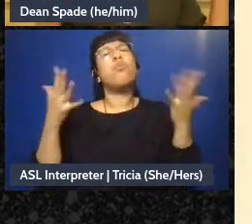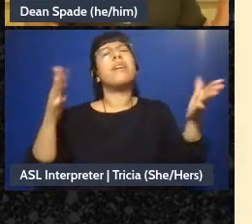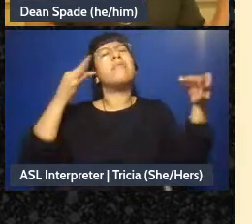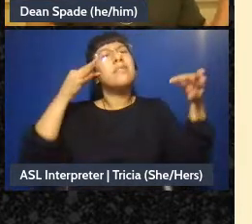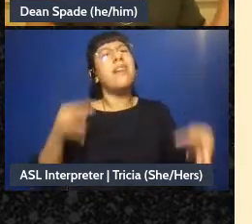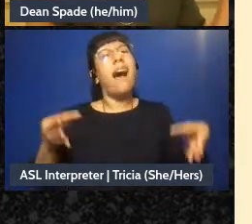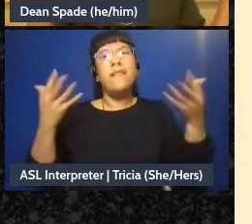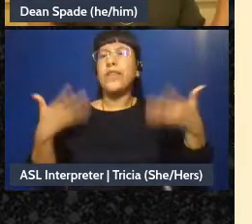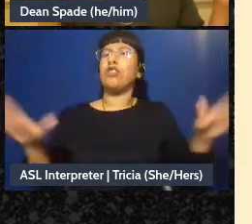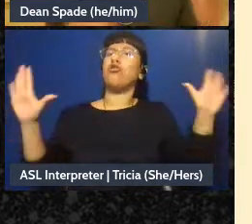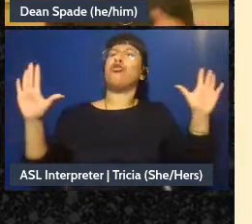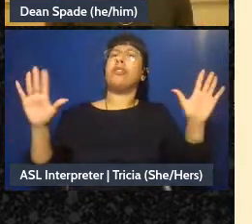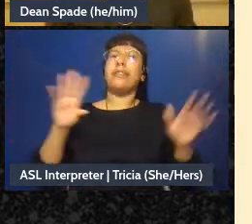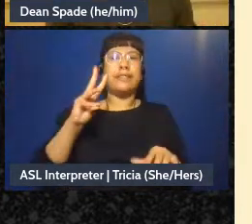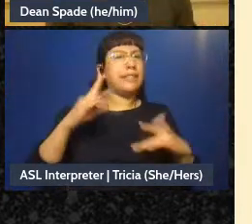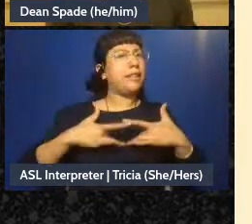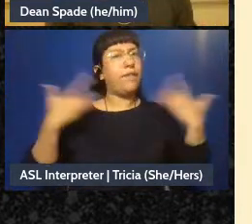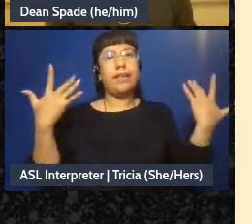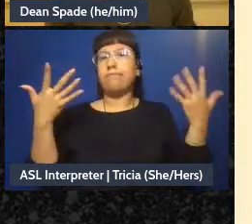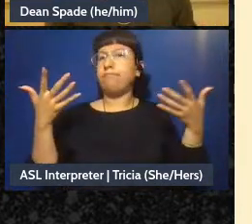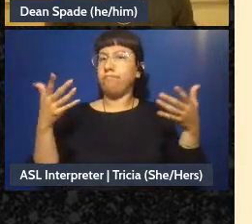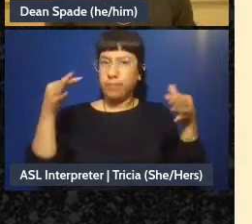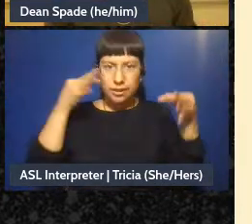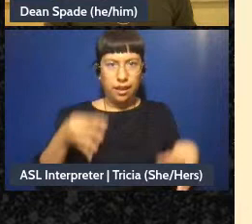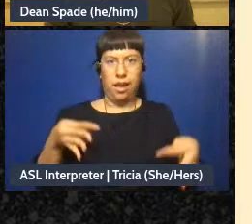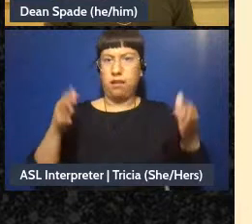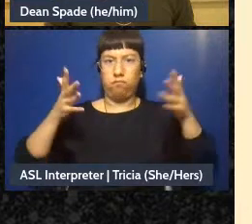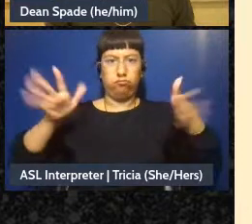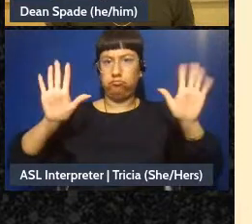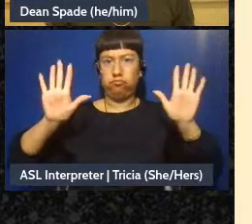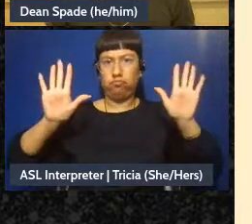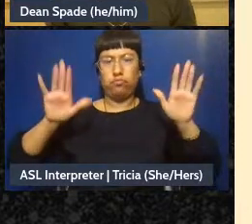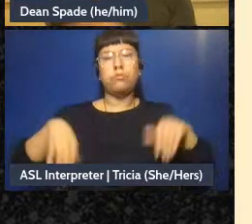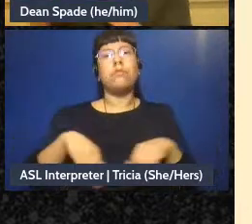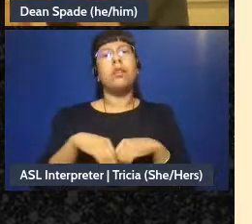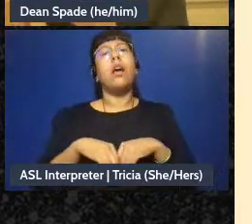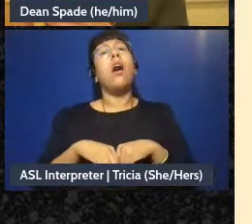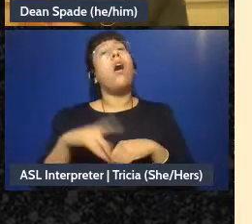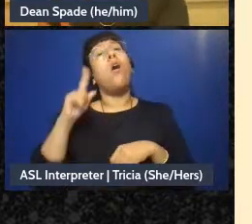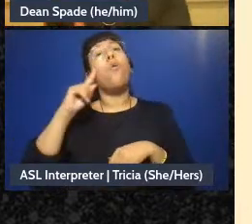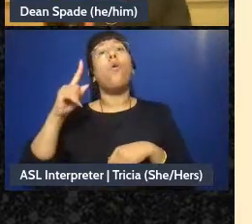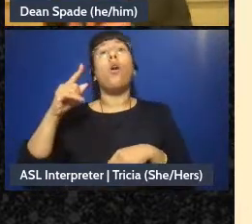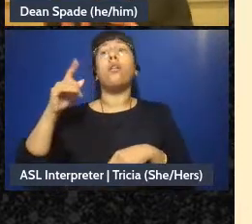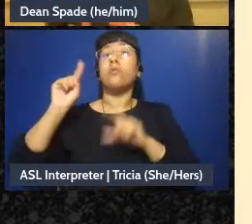doing six events this year” or,“we're gonna be at the courthouse every Tuesday” or whatever